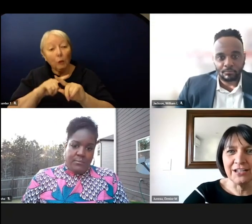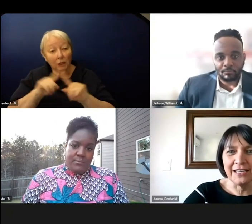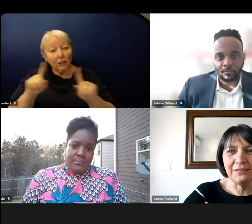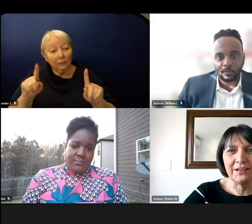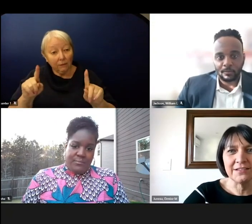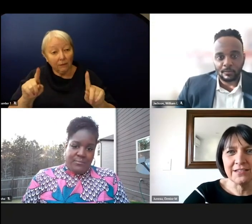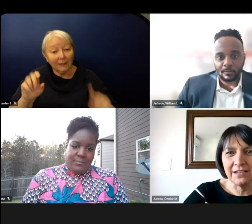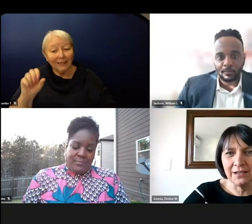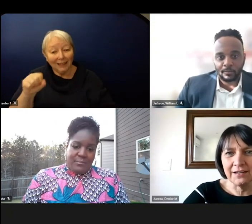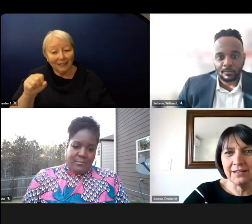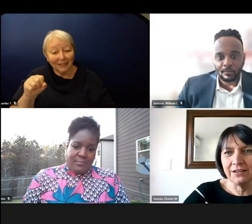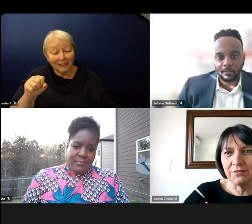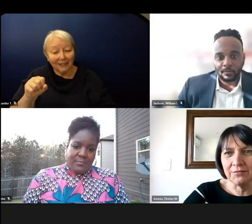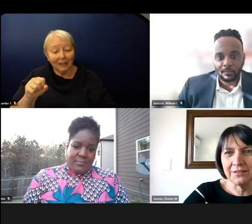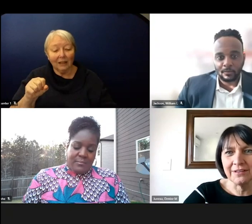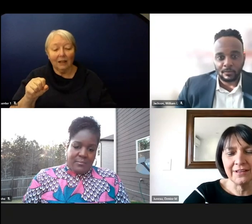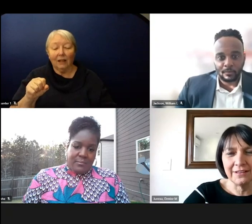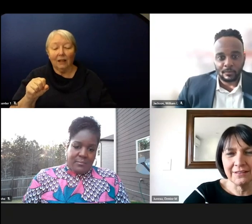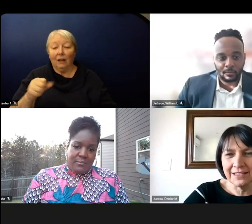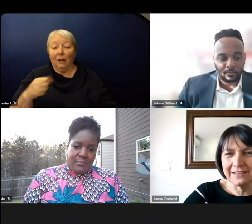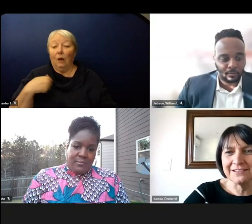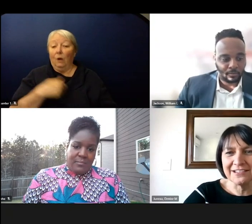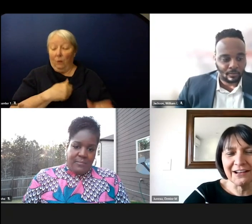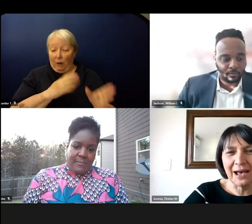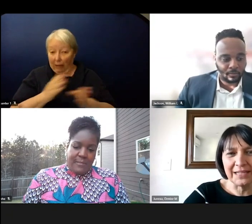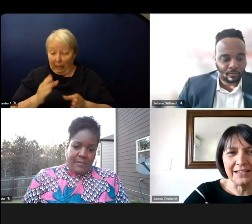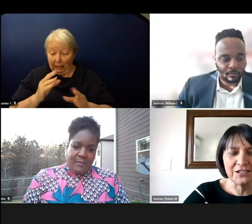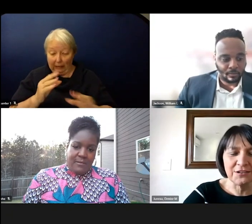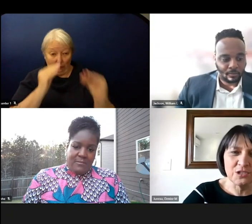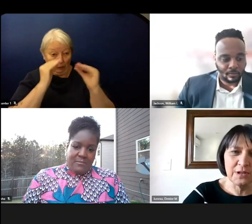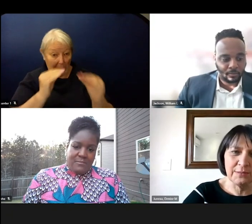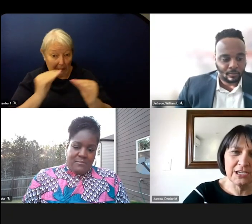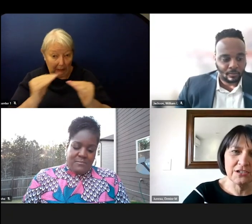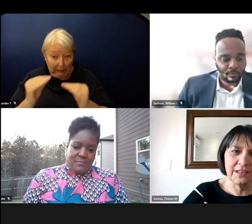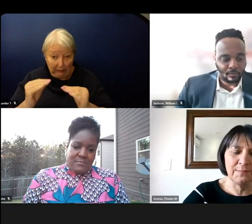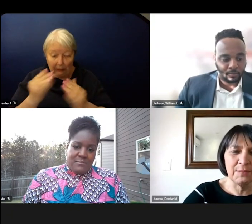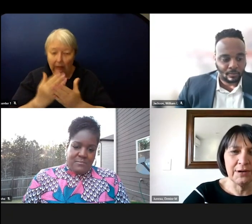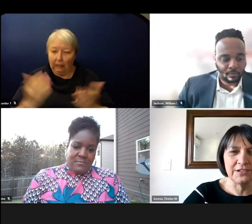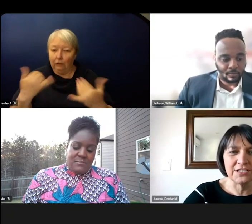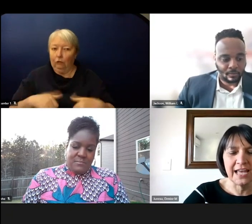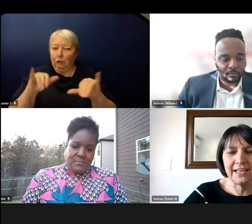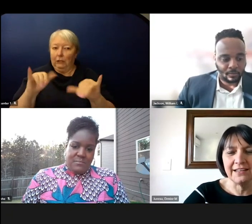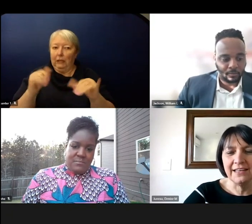There's still you know things are still happening. And so I just want to make sure that people